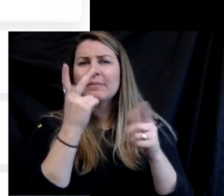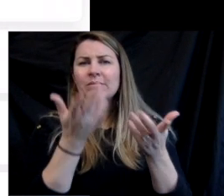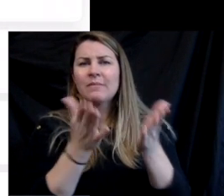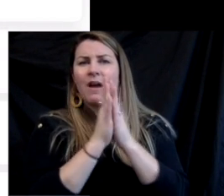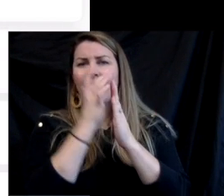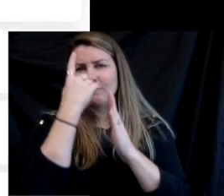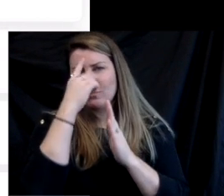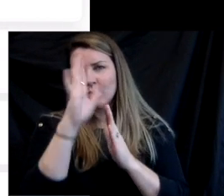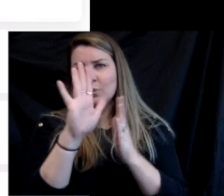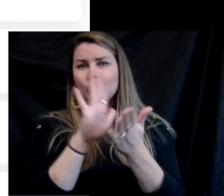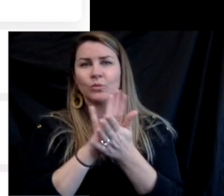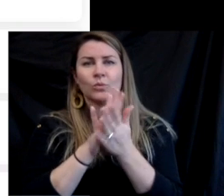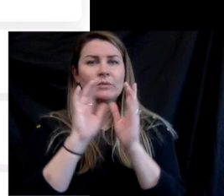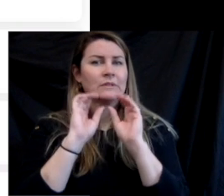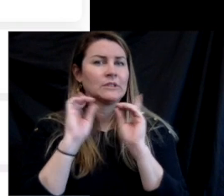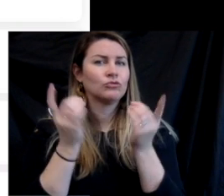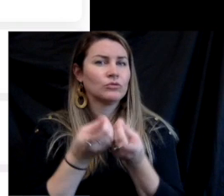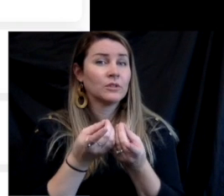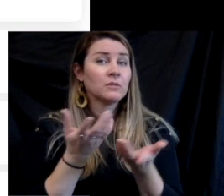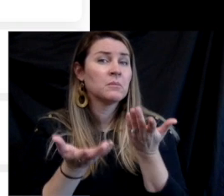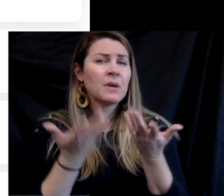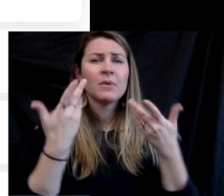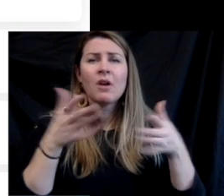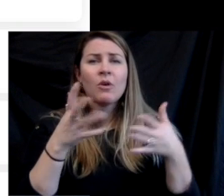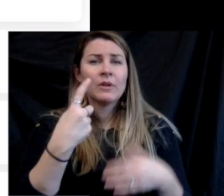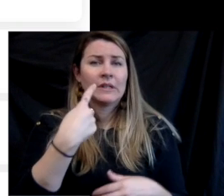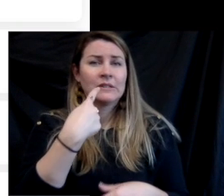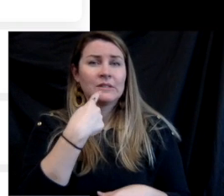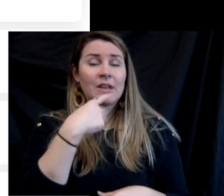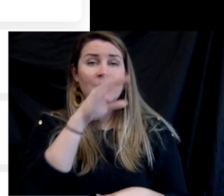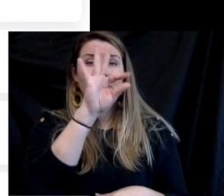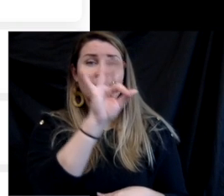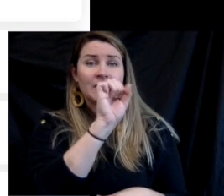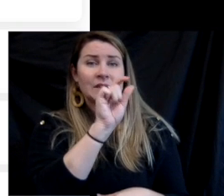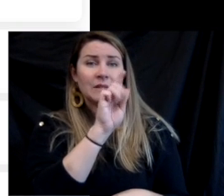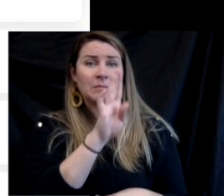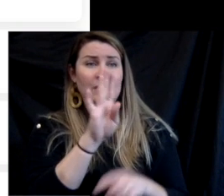once you get into class link it may ask you for your school district. You may see Florida School